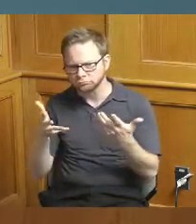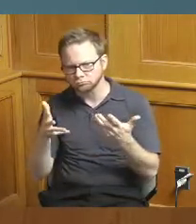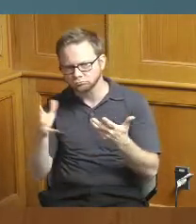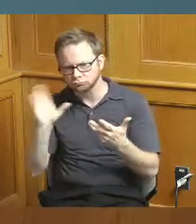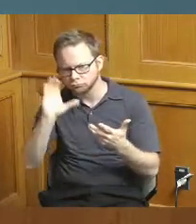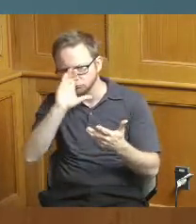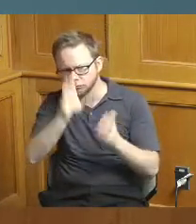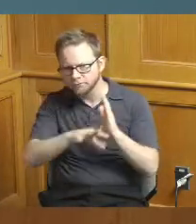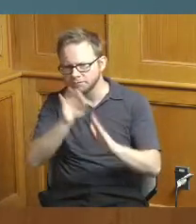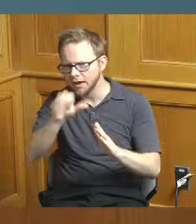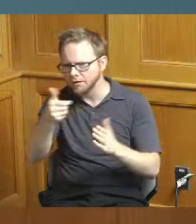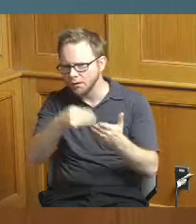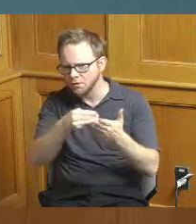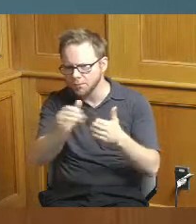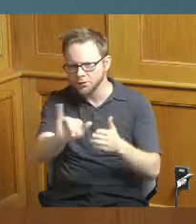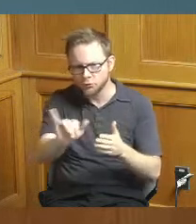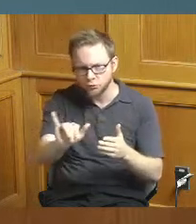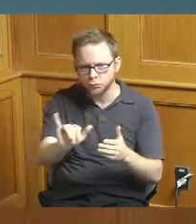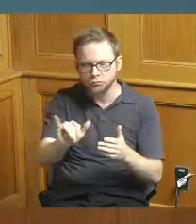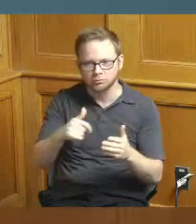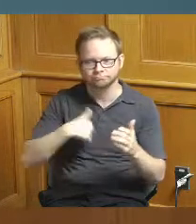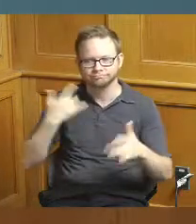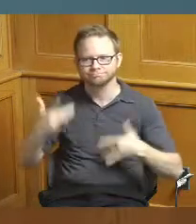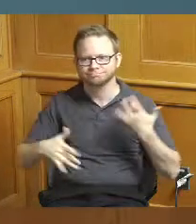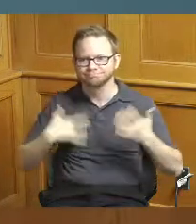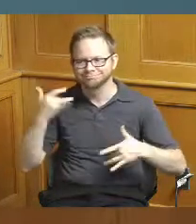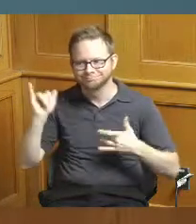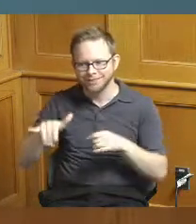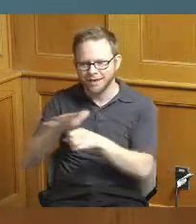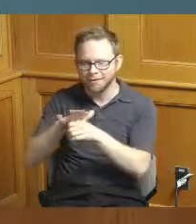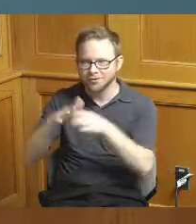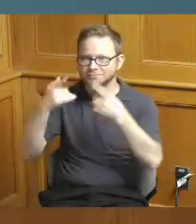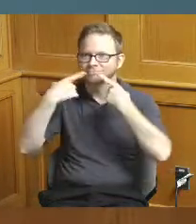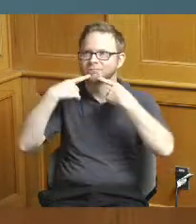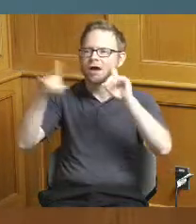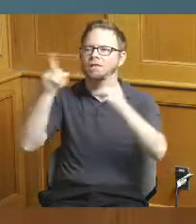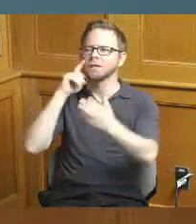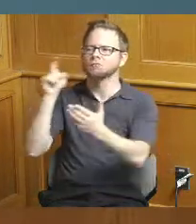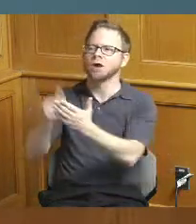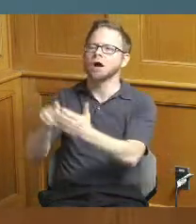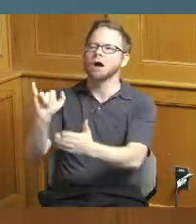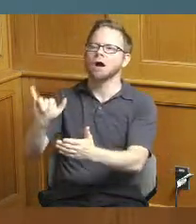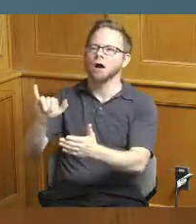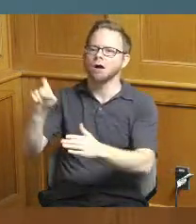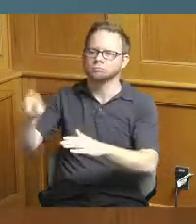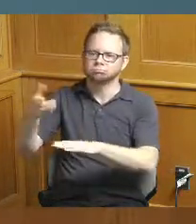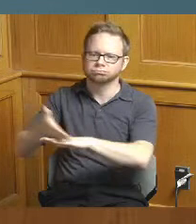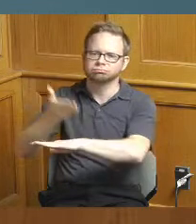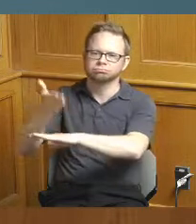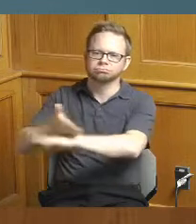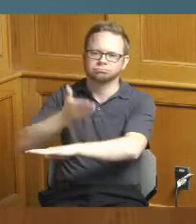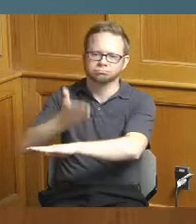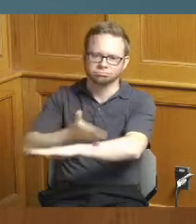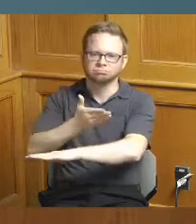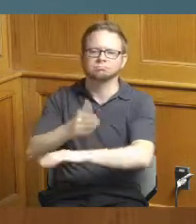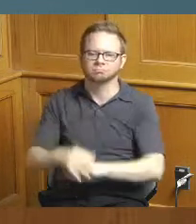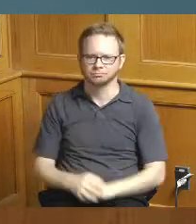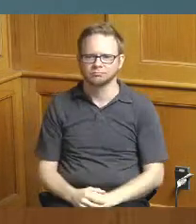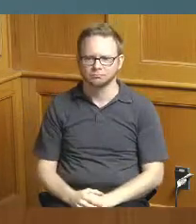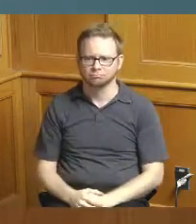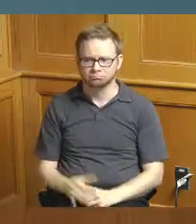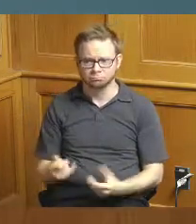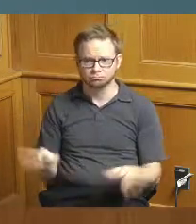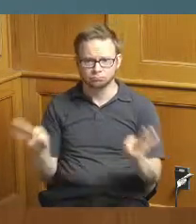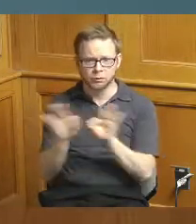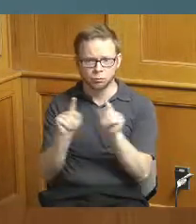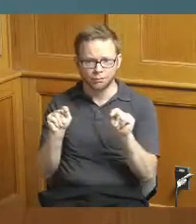about finally that area is being recognized even more to provide it's worth providing the money for